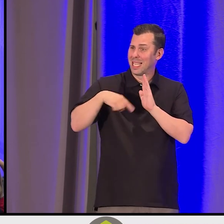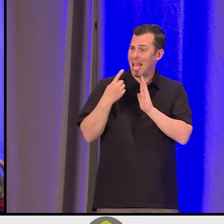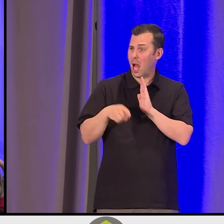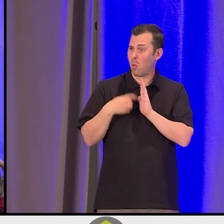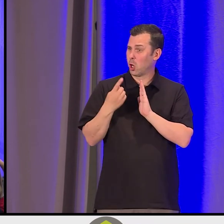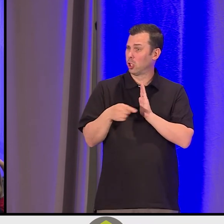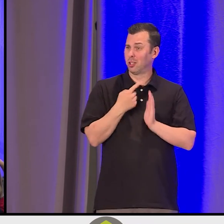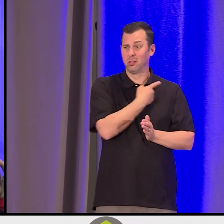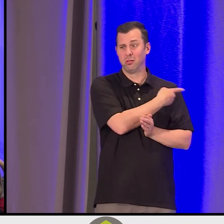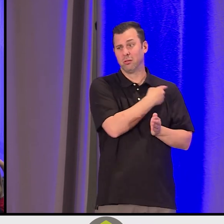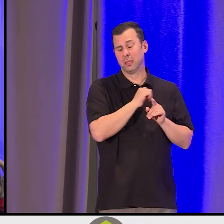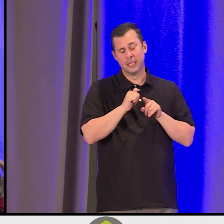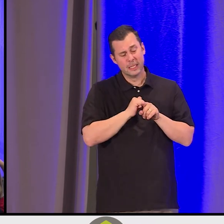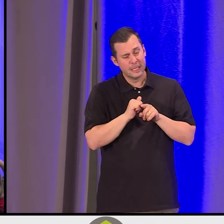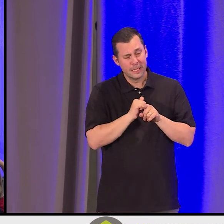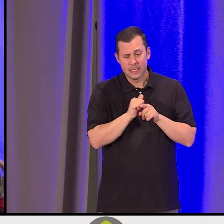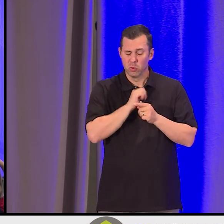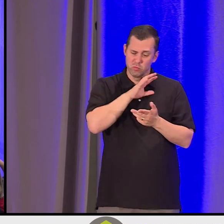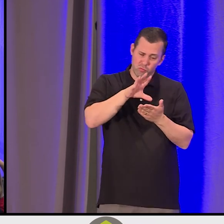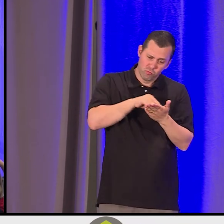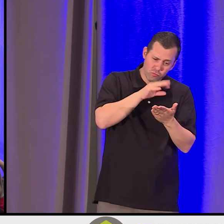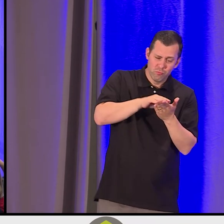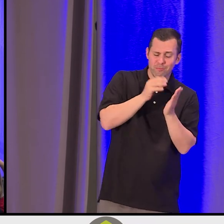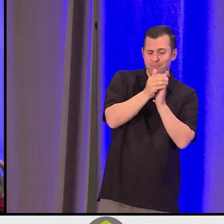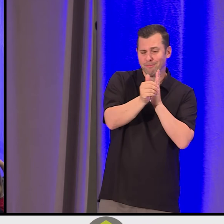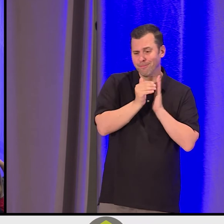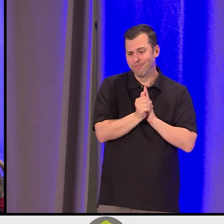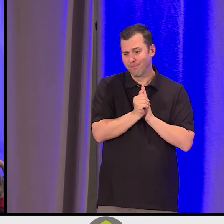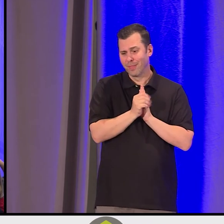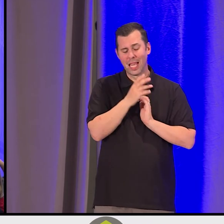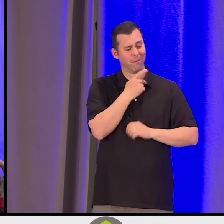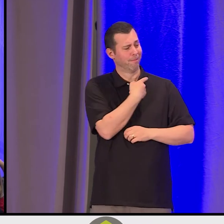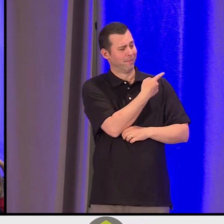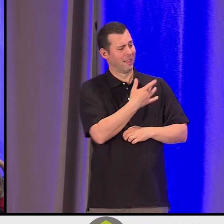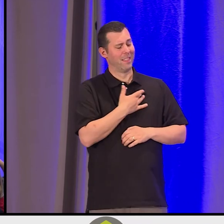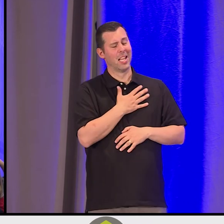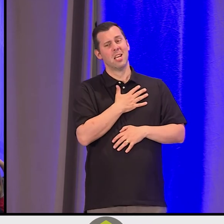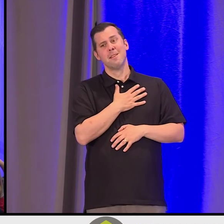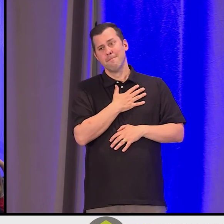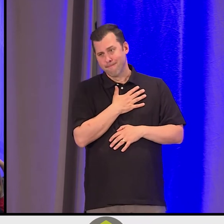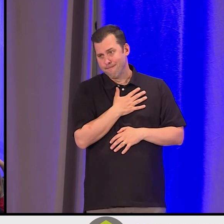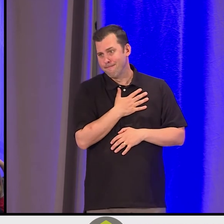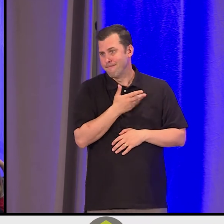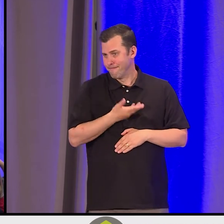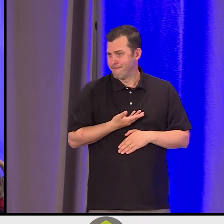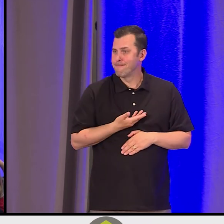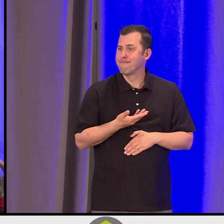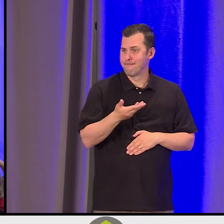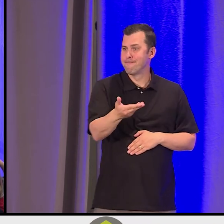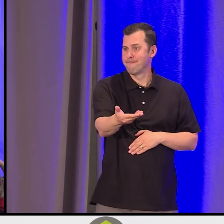And we're so honored to have been invited into your circle. We've been so honored to be invited into your community,